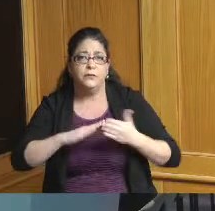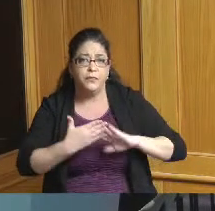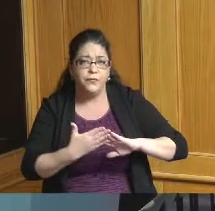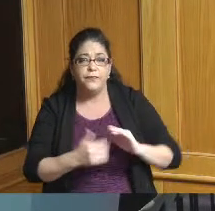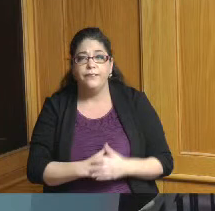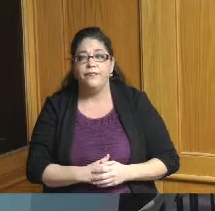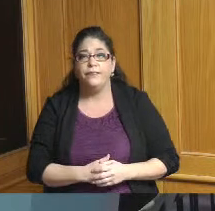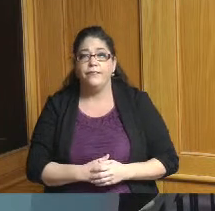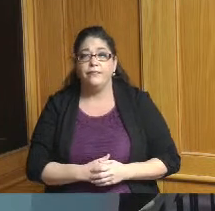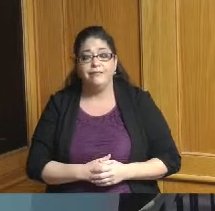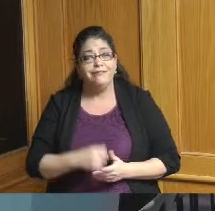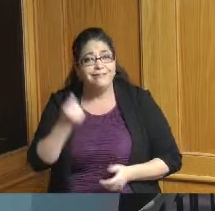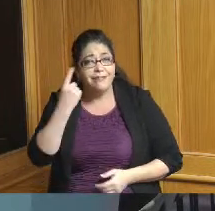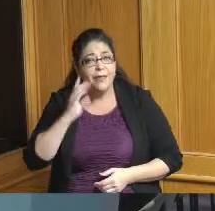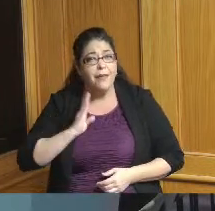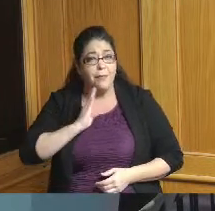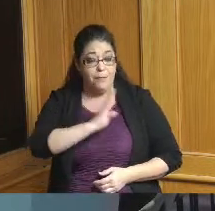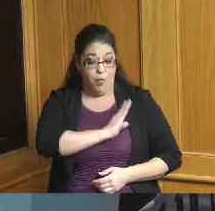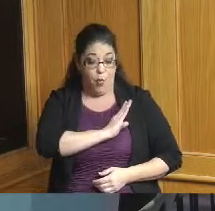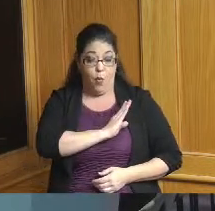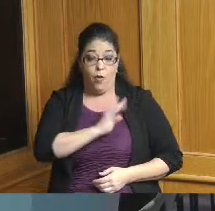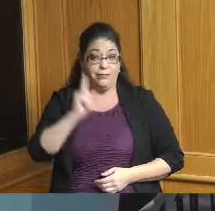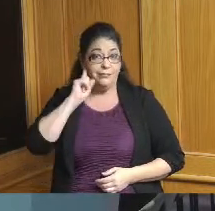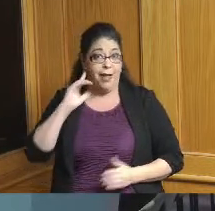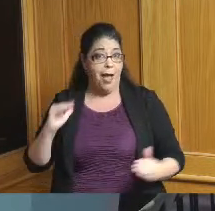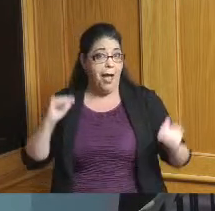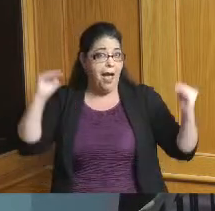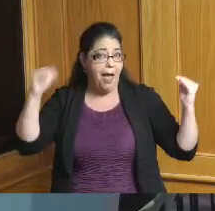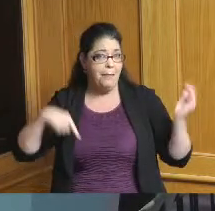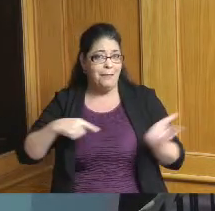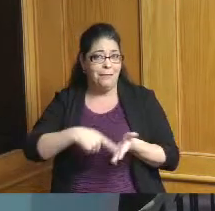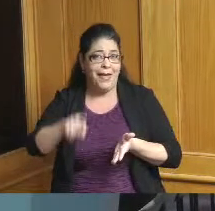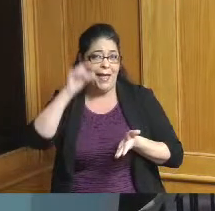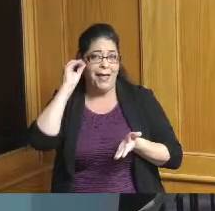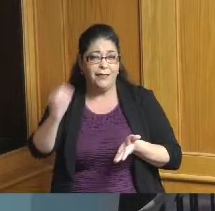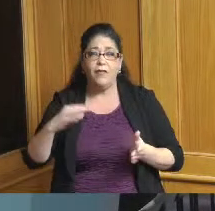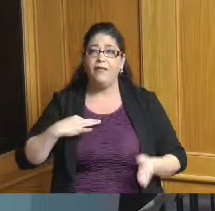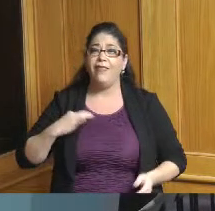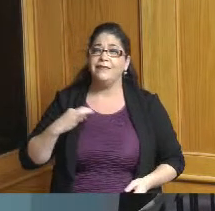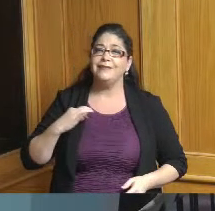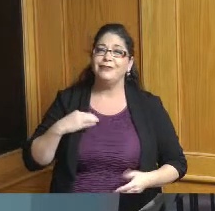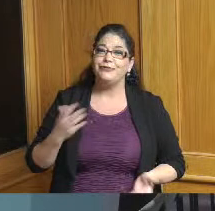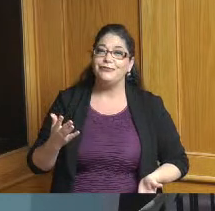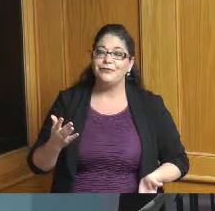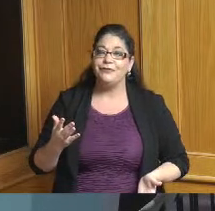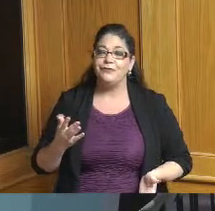are volunteer boards but they're very important and again particularly at a time right now